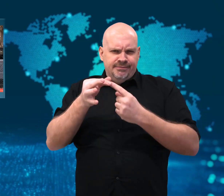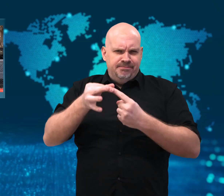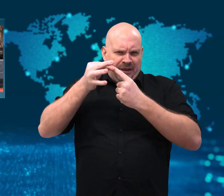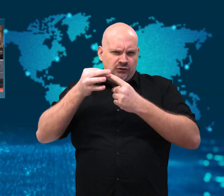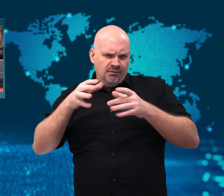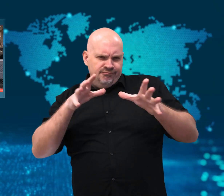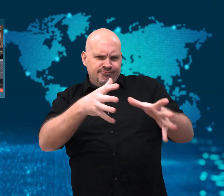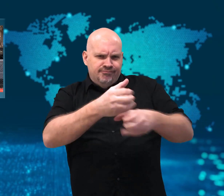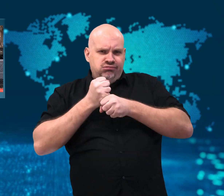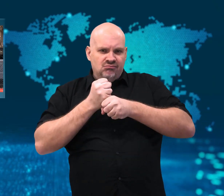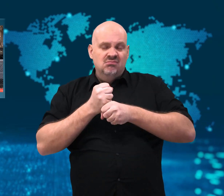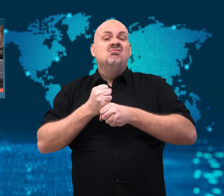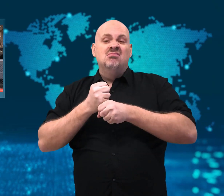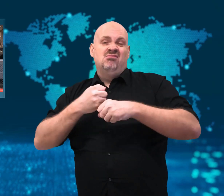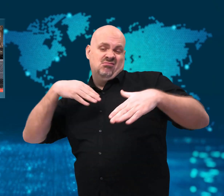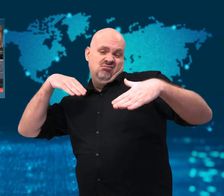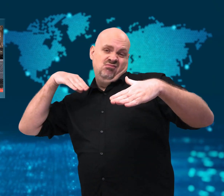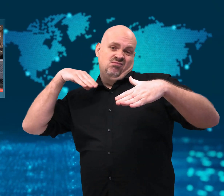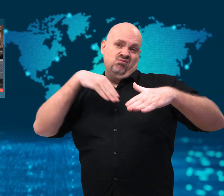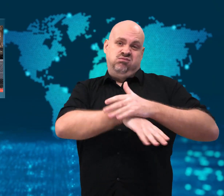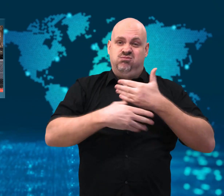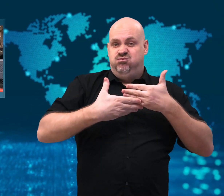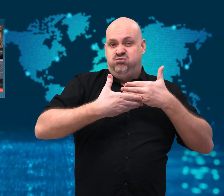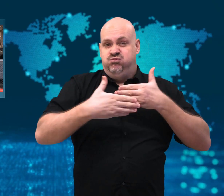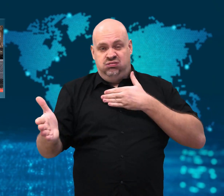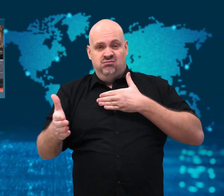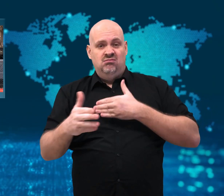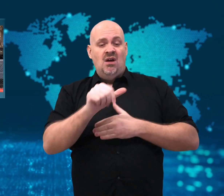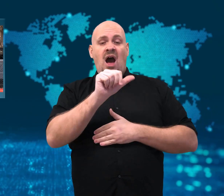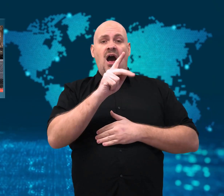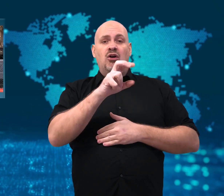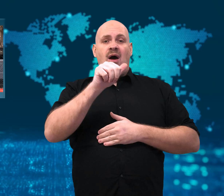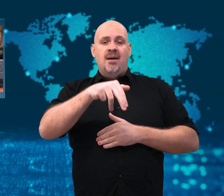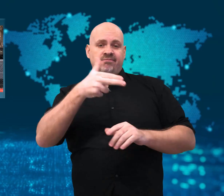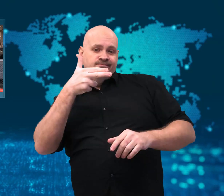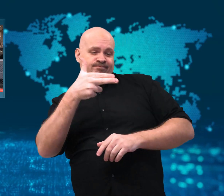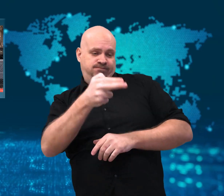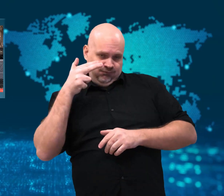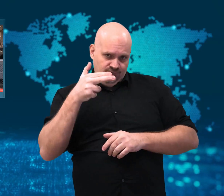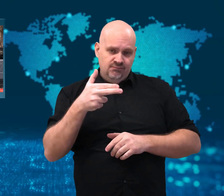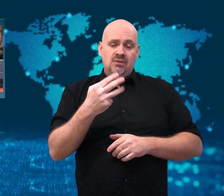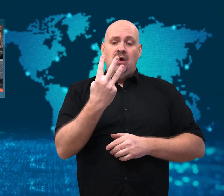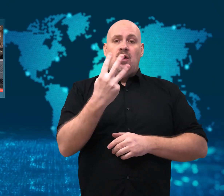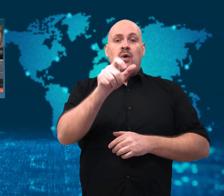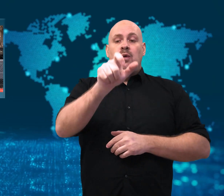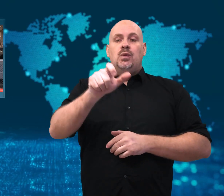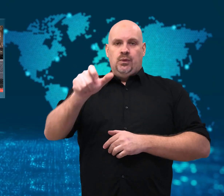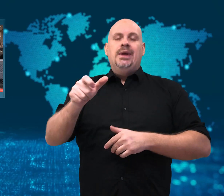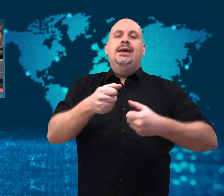They shot Akram and freed the three remaining hostages.